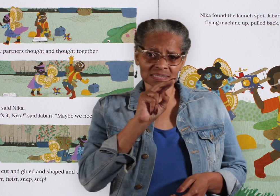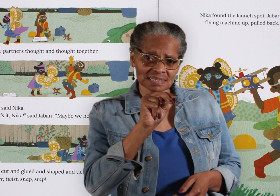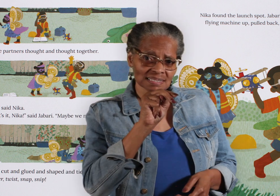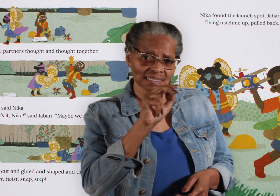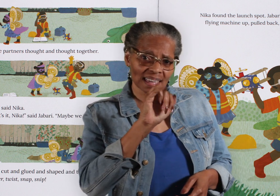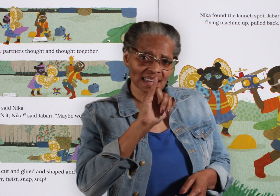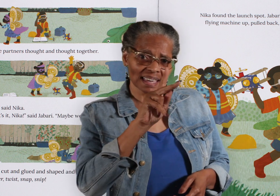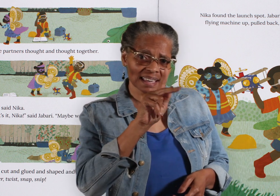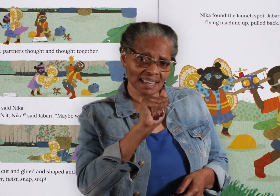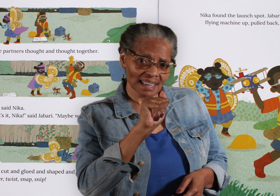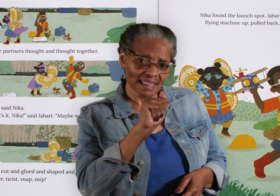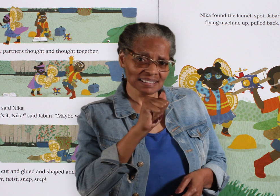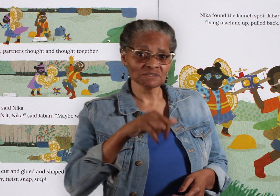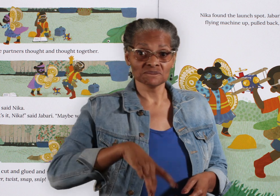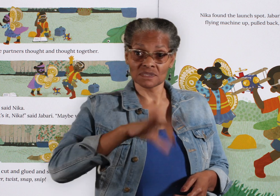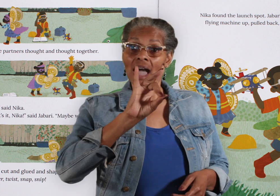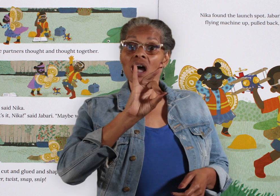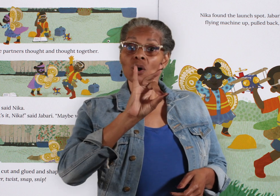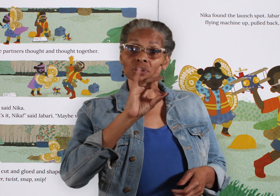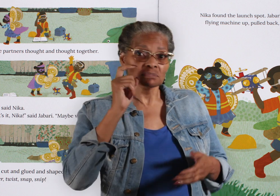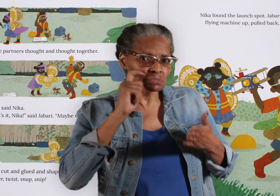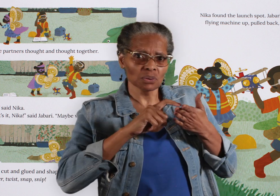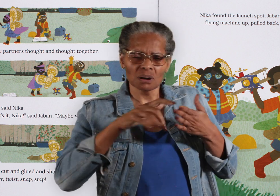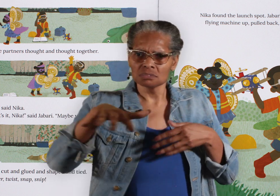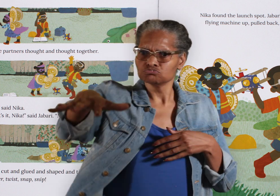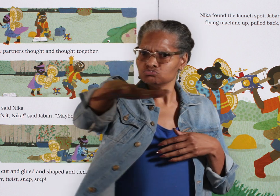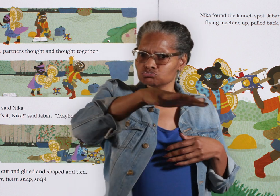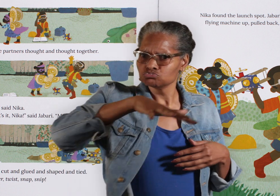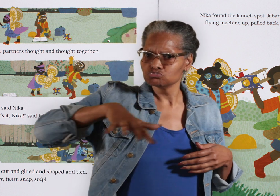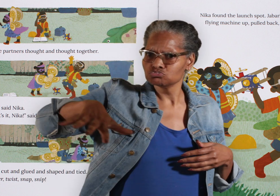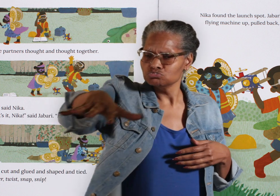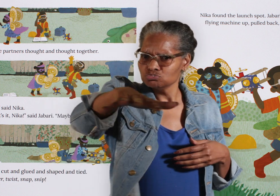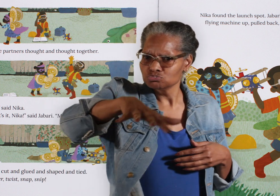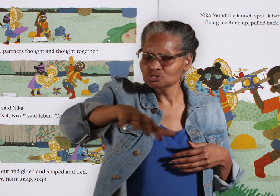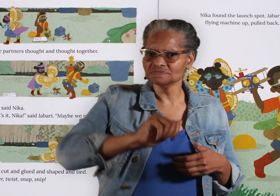Nika found the launch spot.